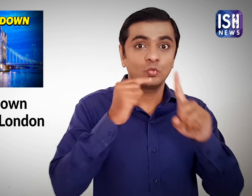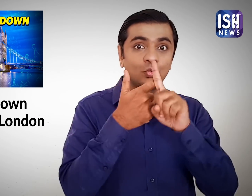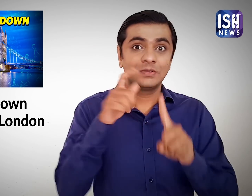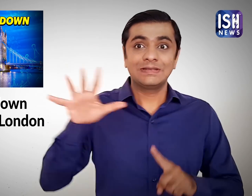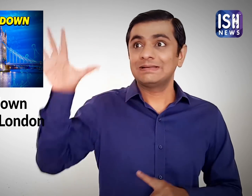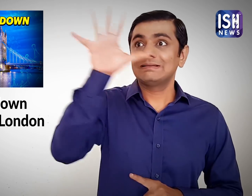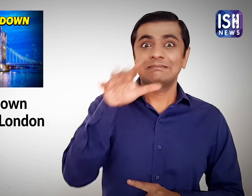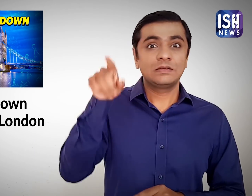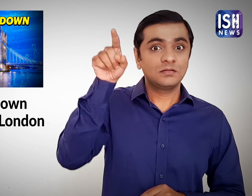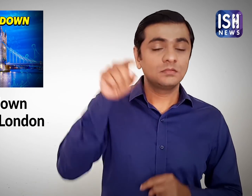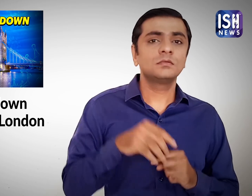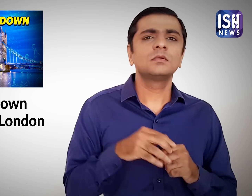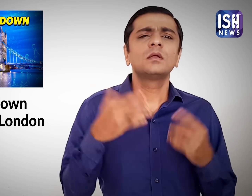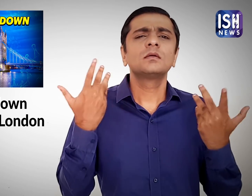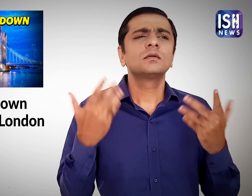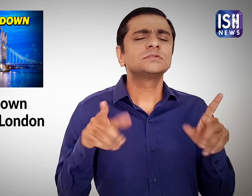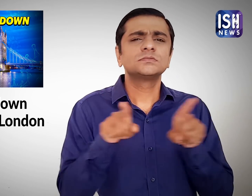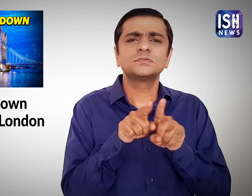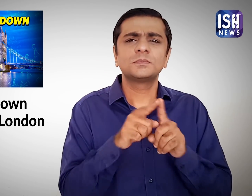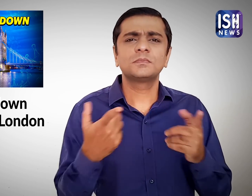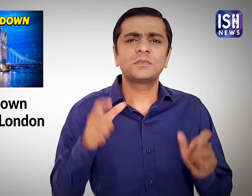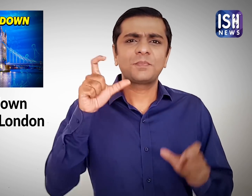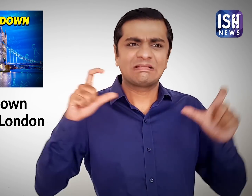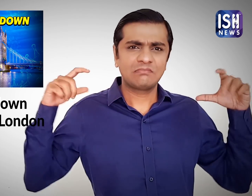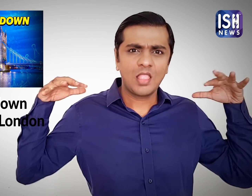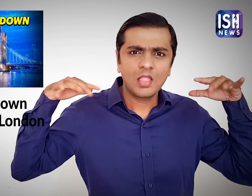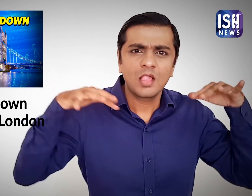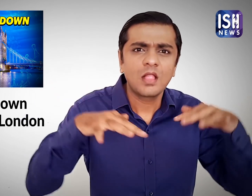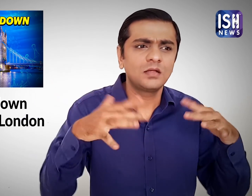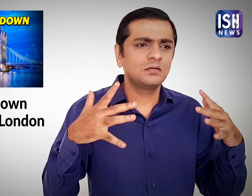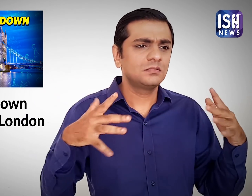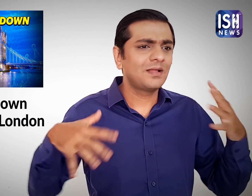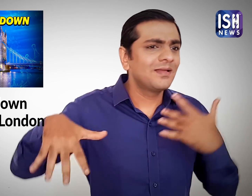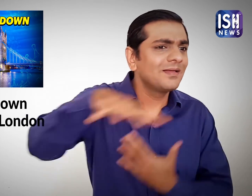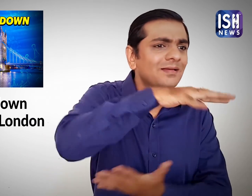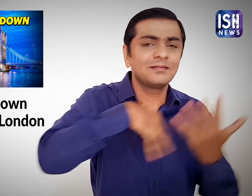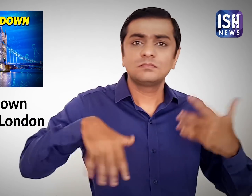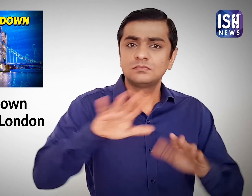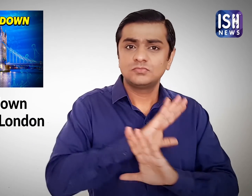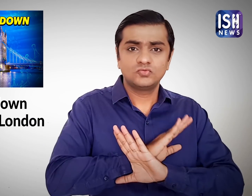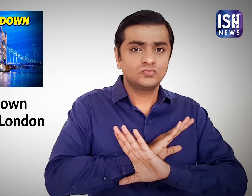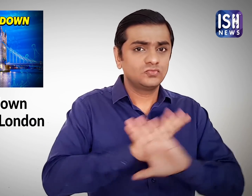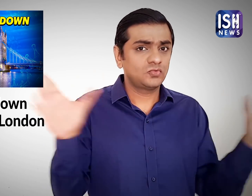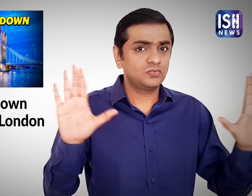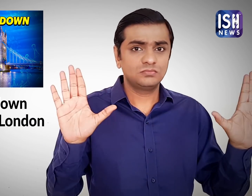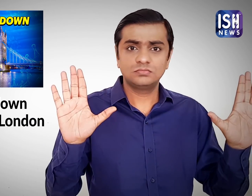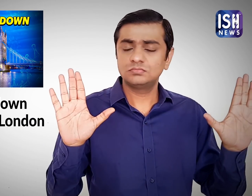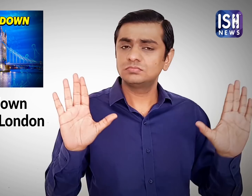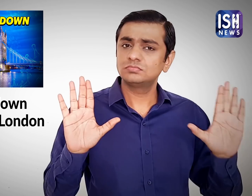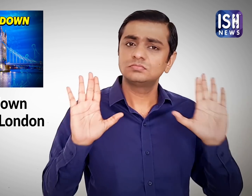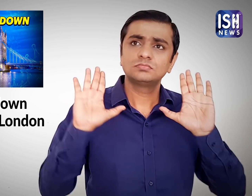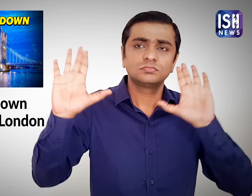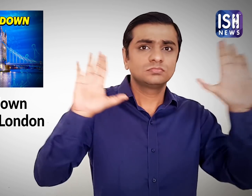In the UK, social gatherings are not allowed.